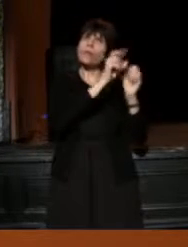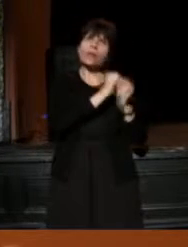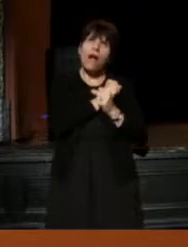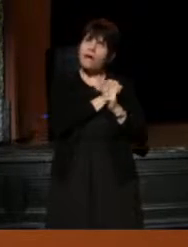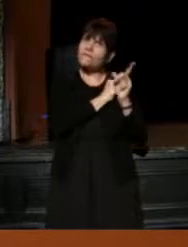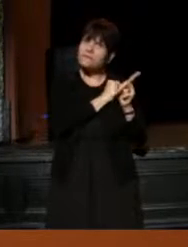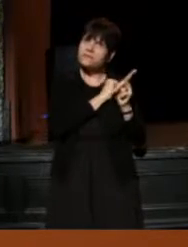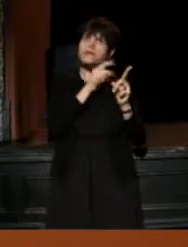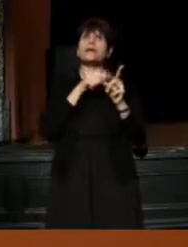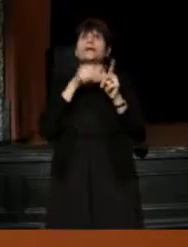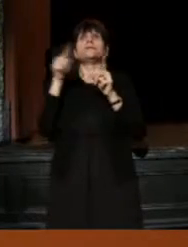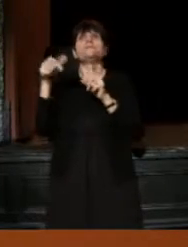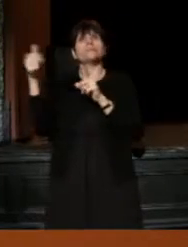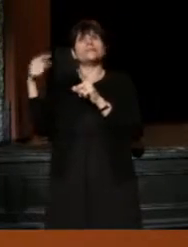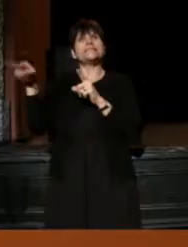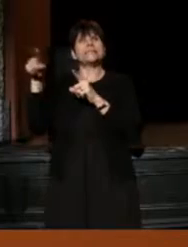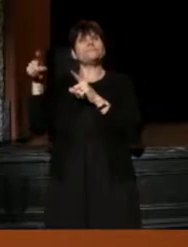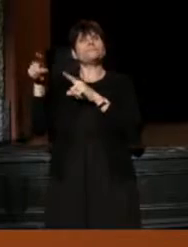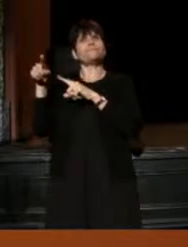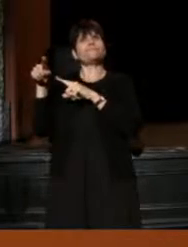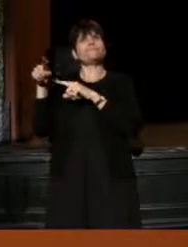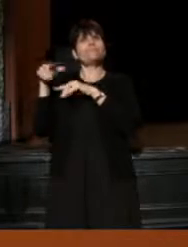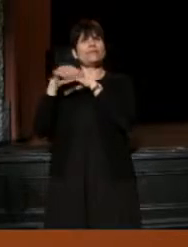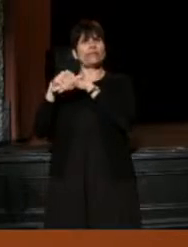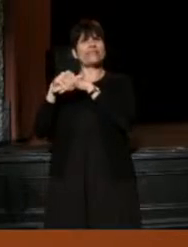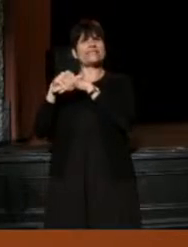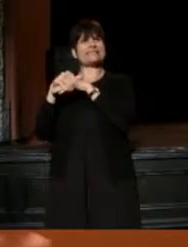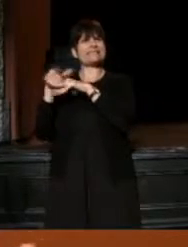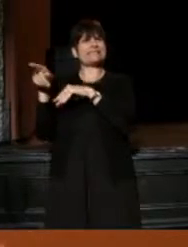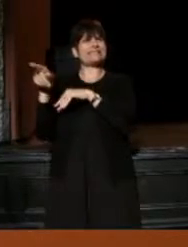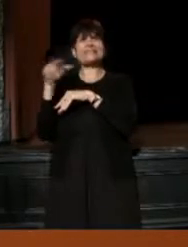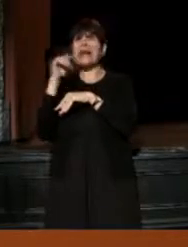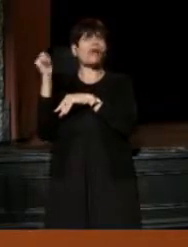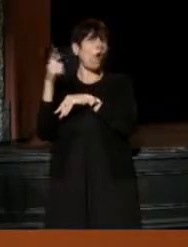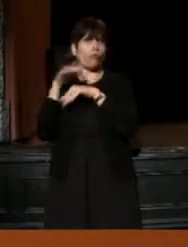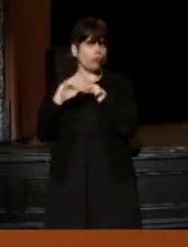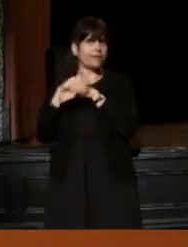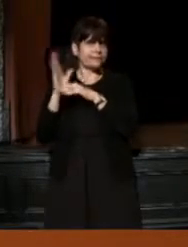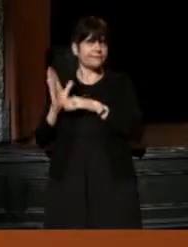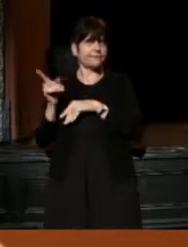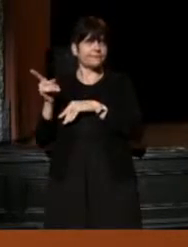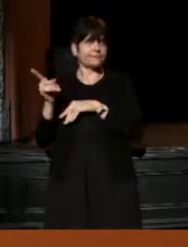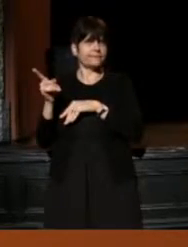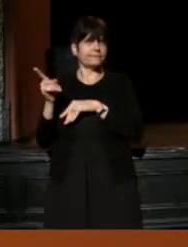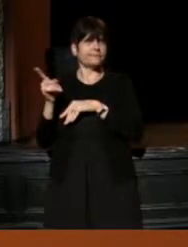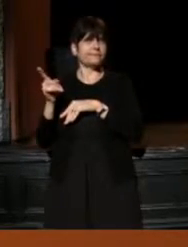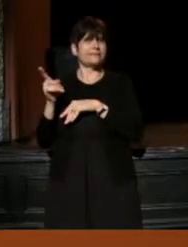and these Brits, not all Brits, or not all what we think of